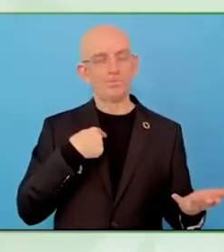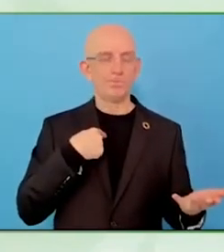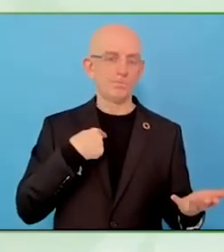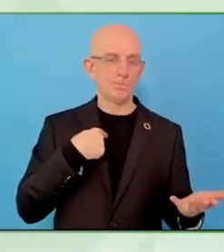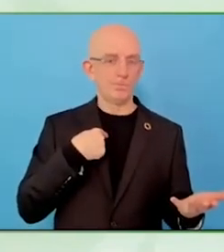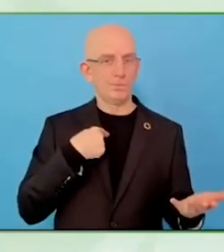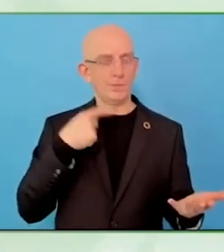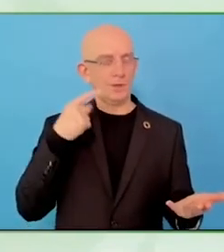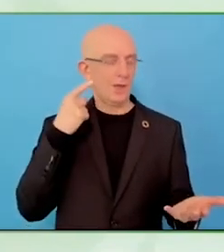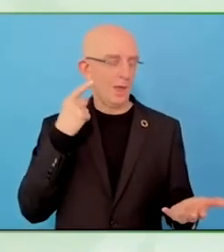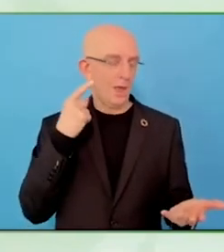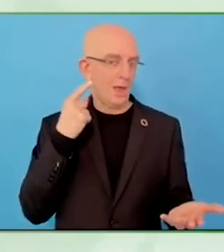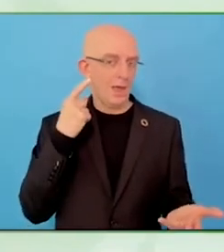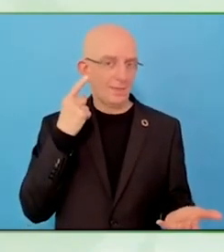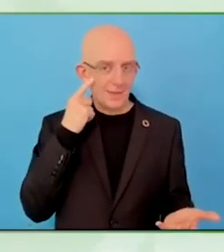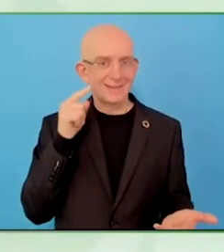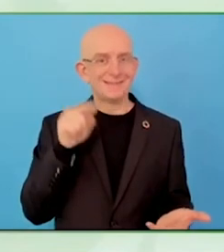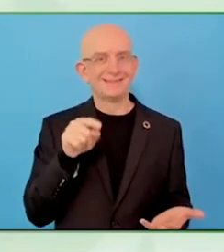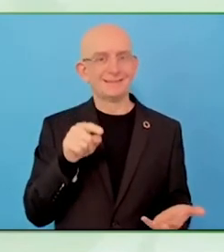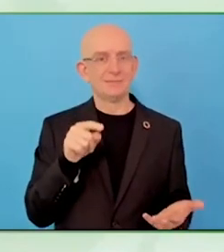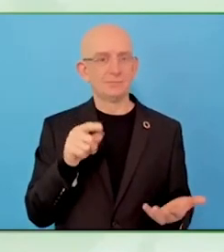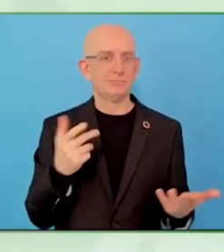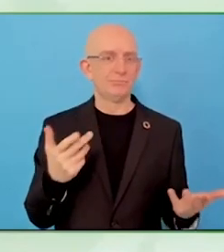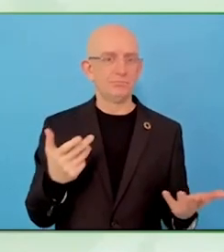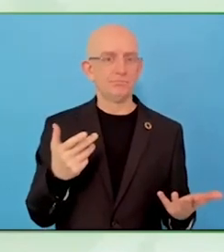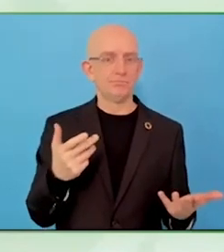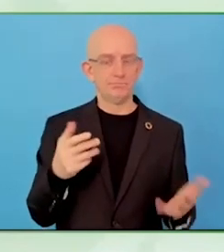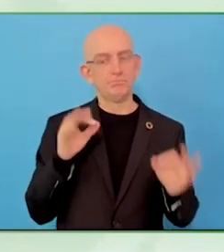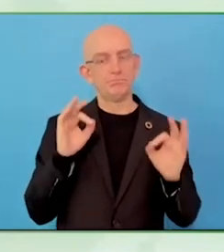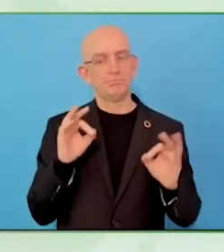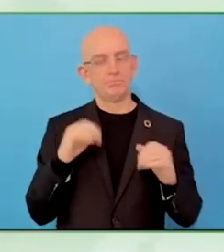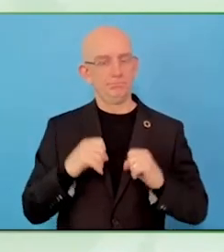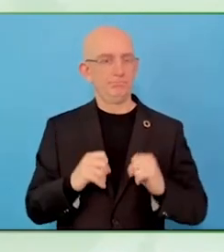Those who cannot really speak about their needs, they can do it